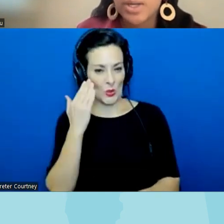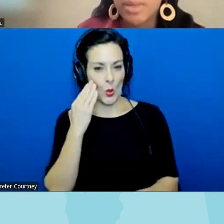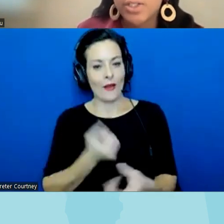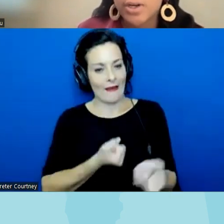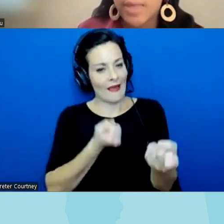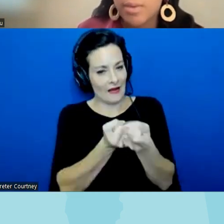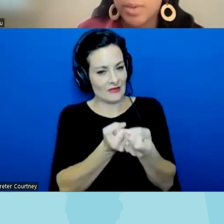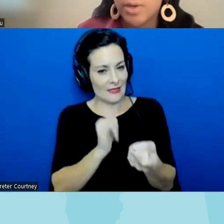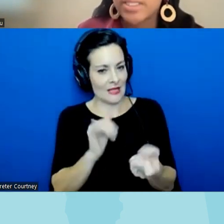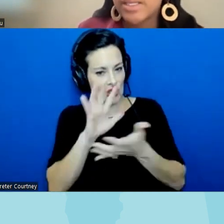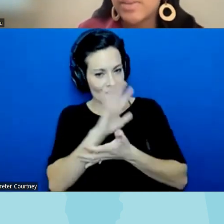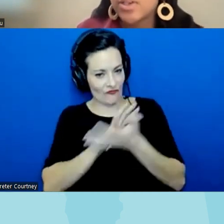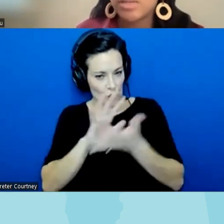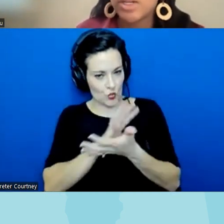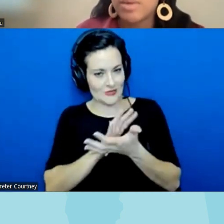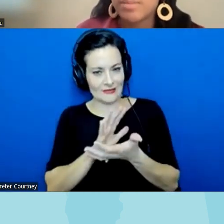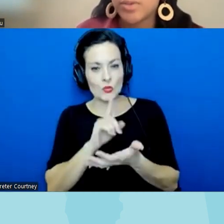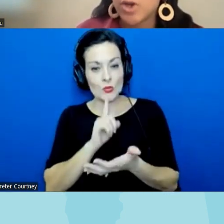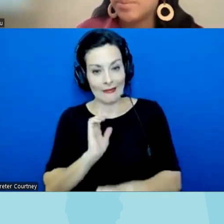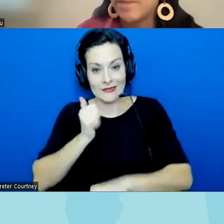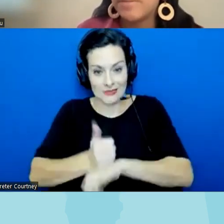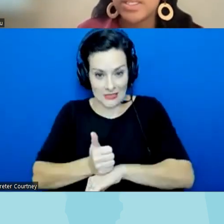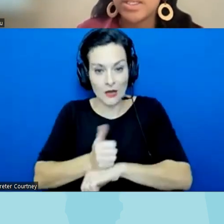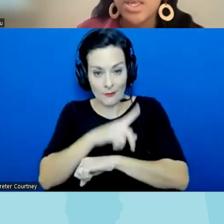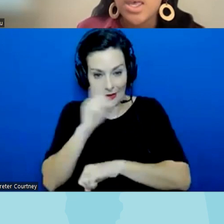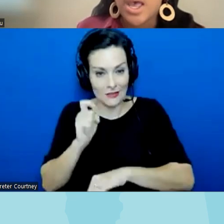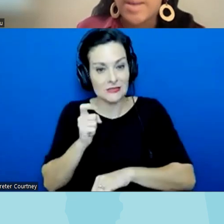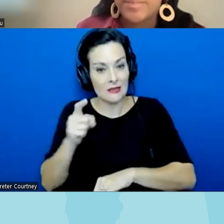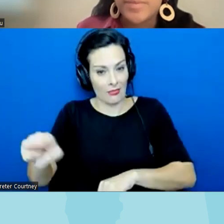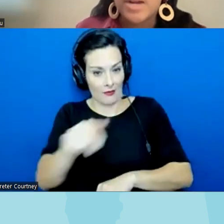want to make sure that when we are explaining the St community members are uplifting um their